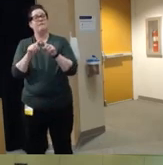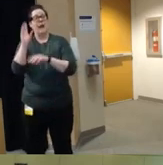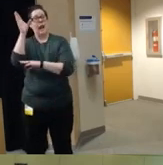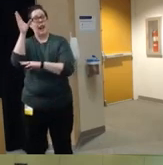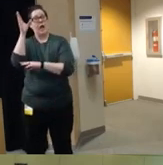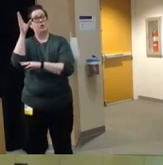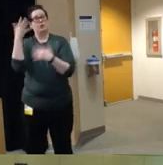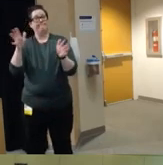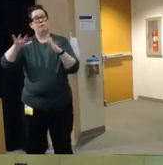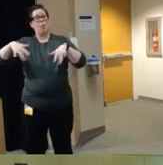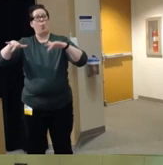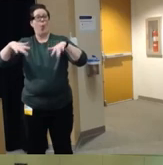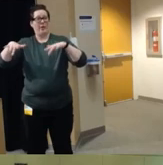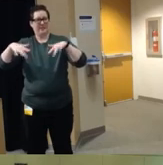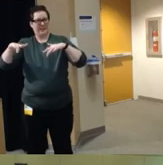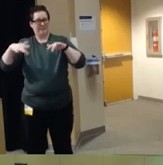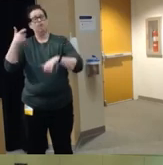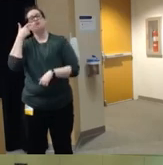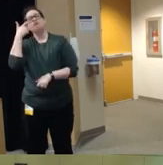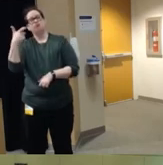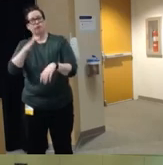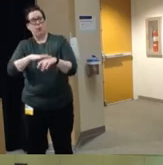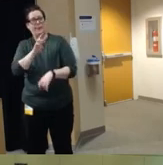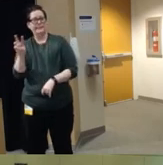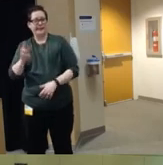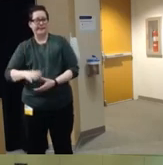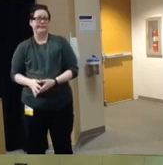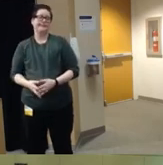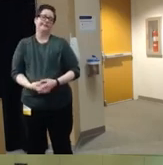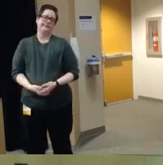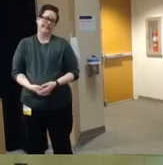field that you can access from their website um they have topics such as